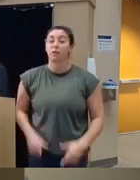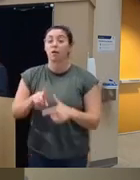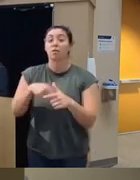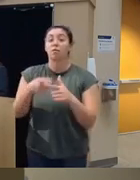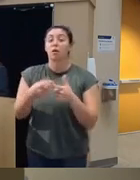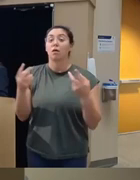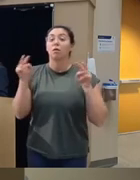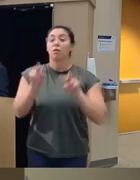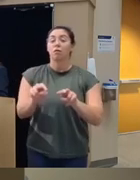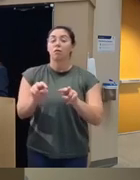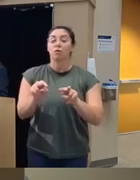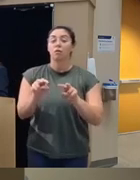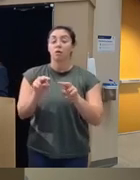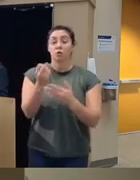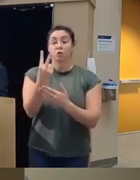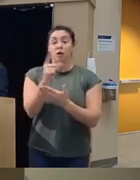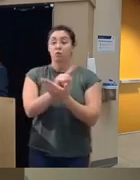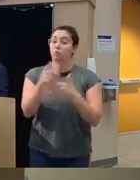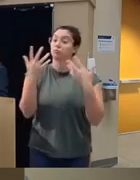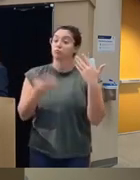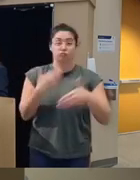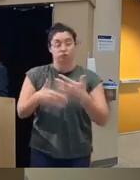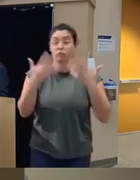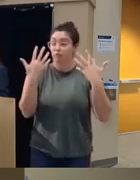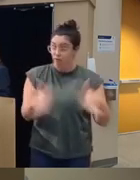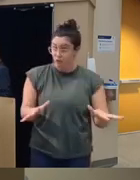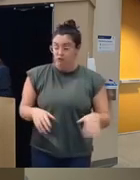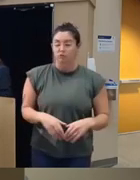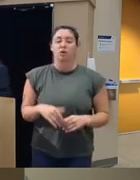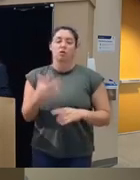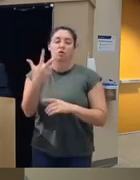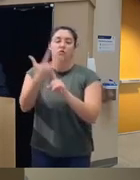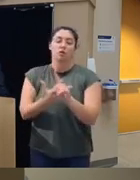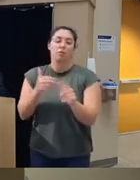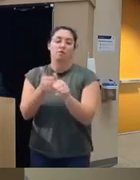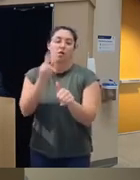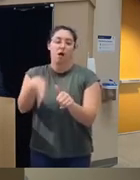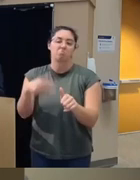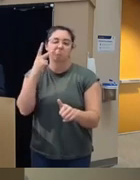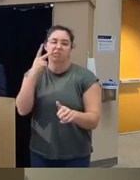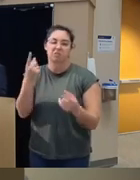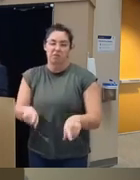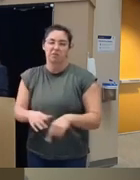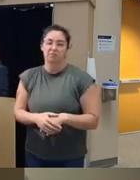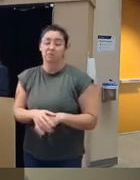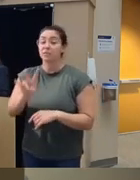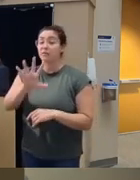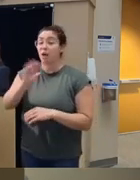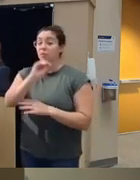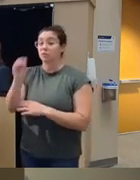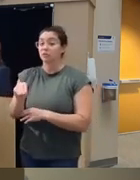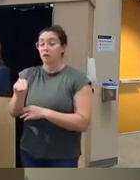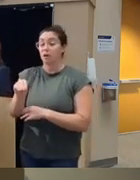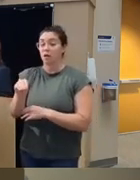at how they did after 12 weeks of treatment and a three-month followup uh so 75 were eligible and 63